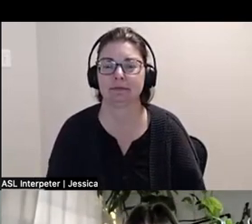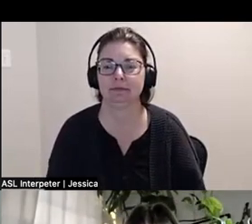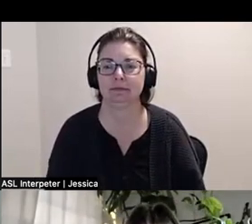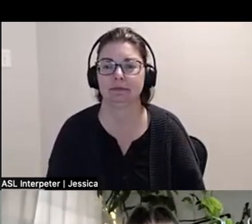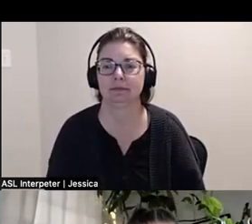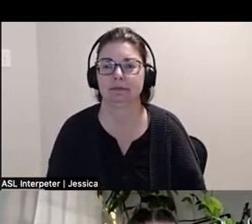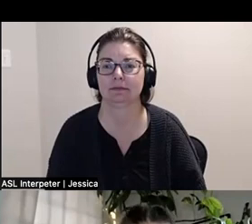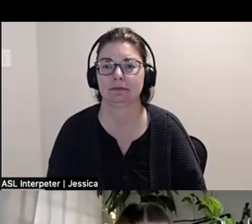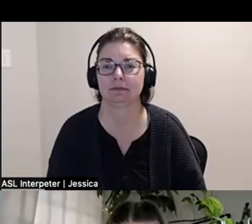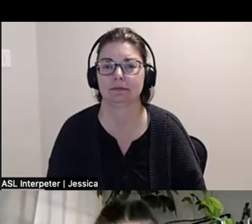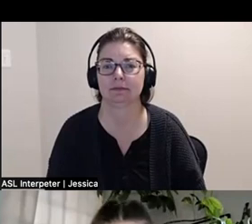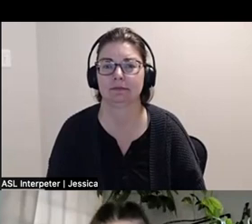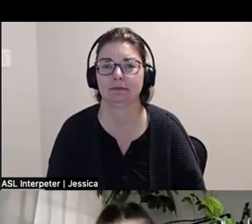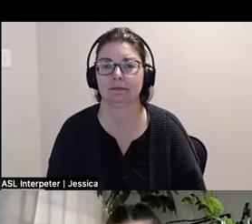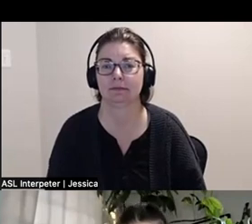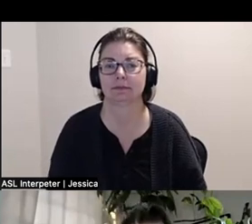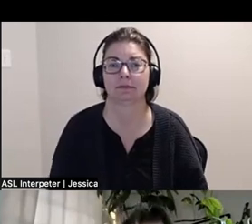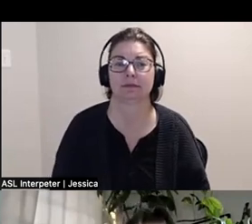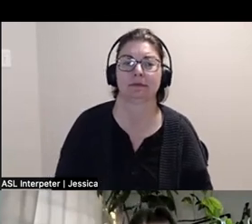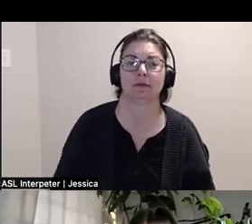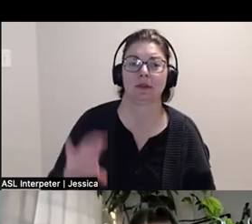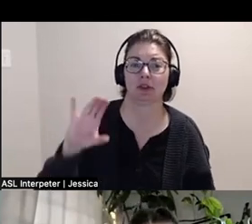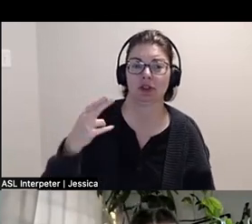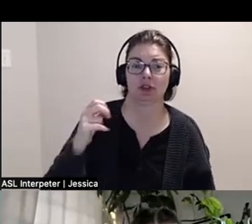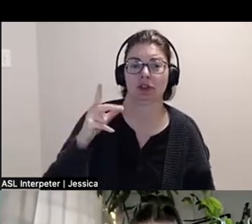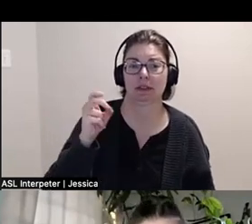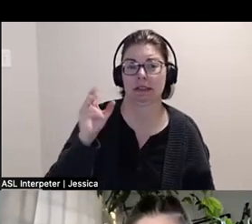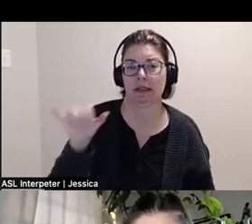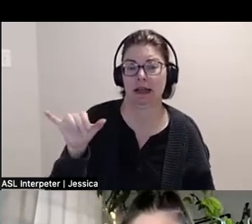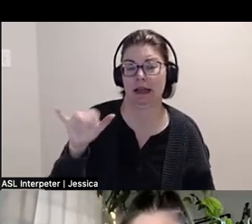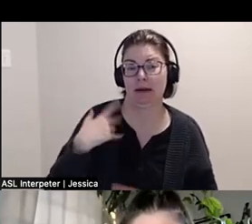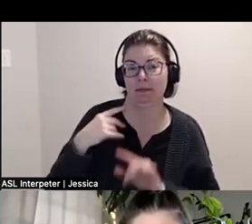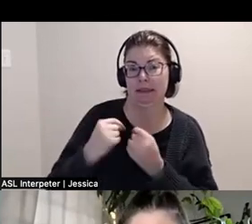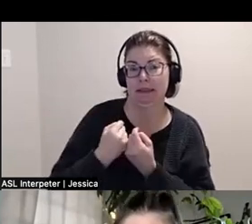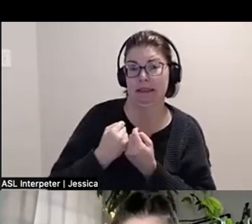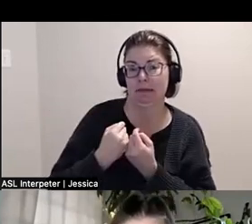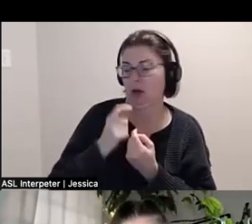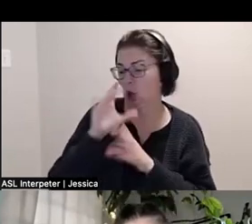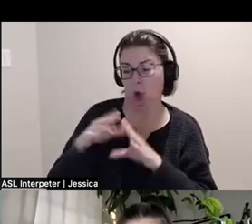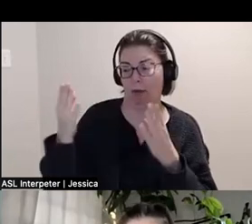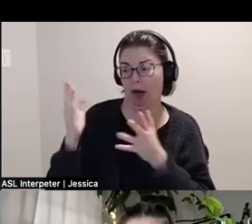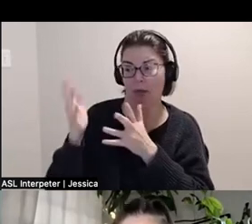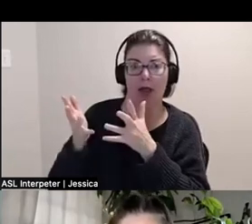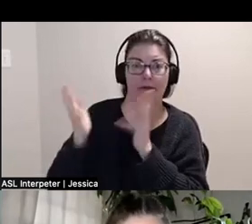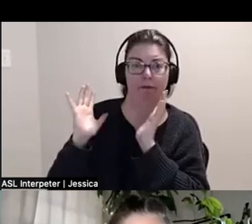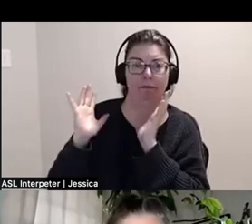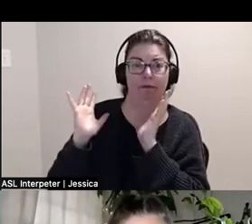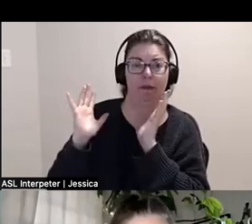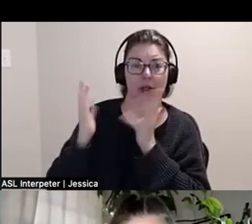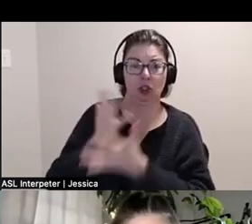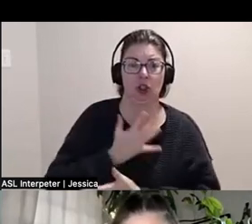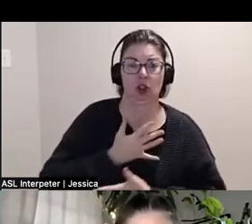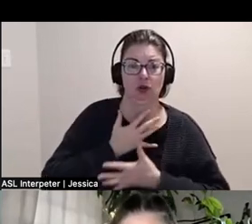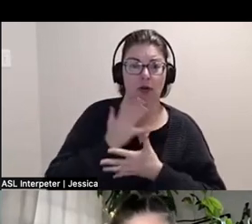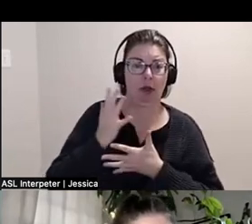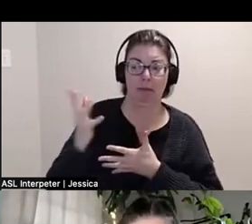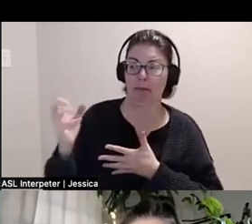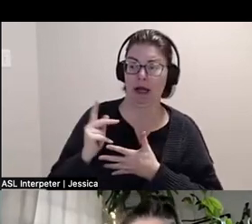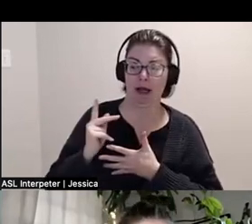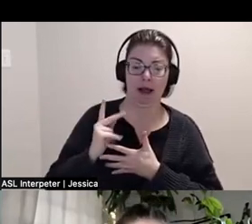Chelsey: I was just gonna say I am also team on unopening enjoying things to just come back, extend gratitude and